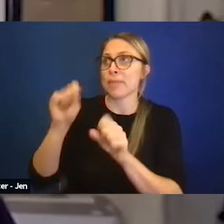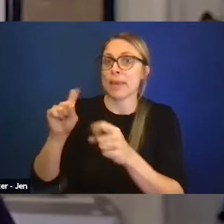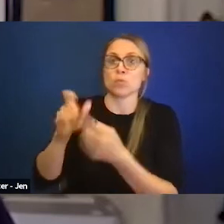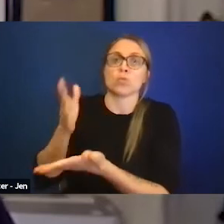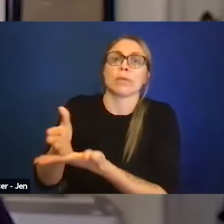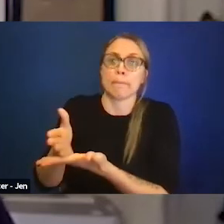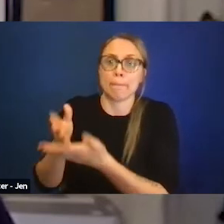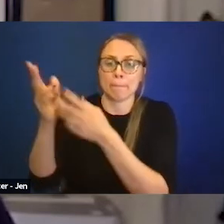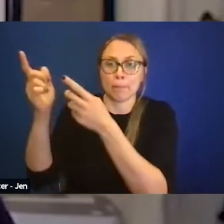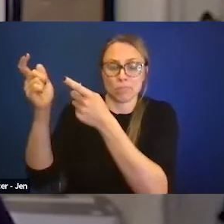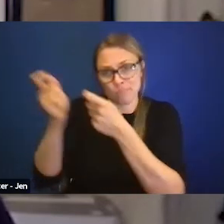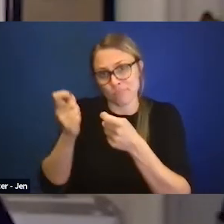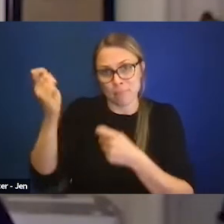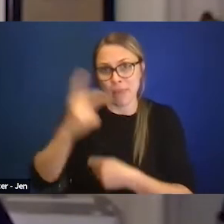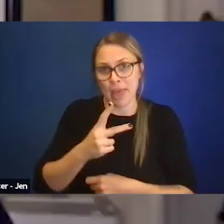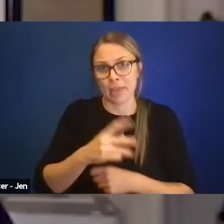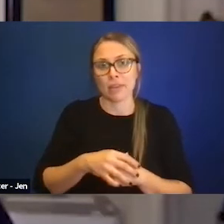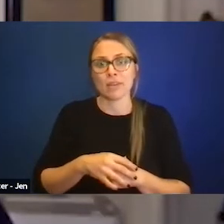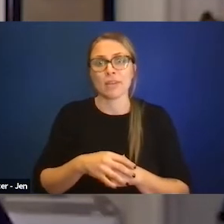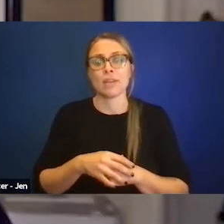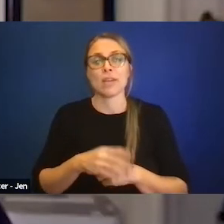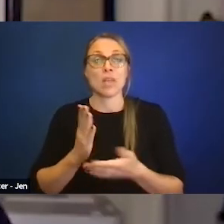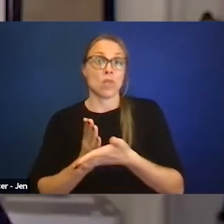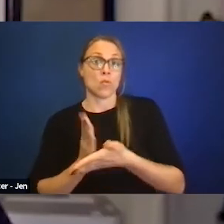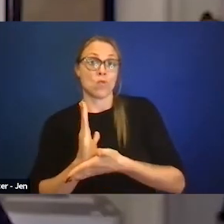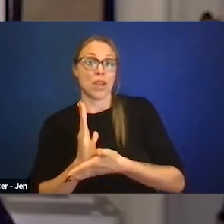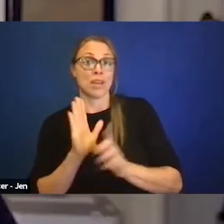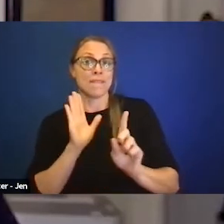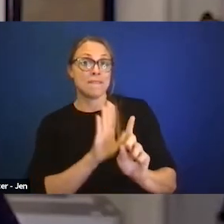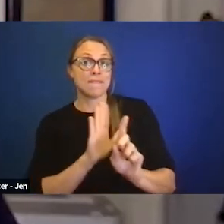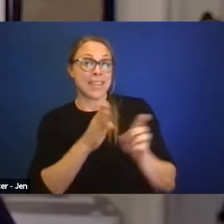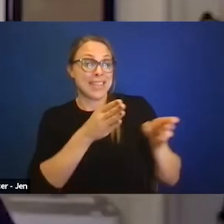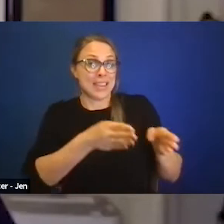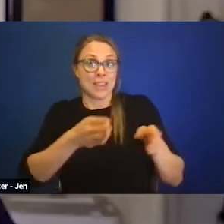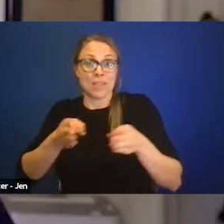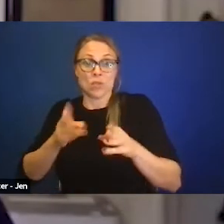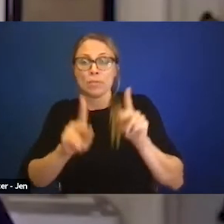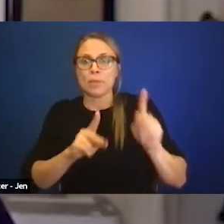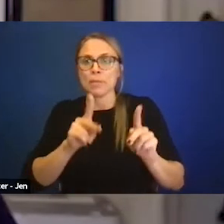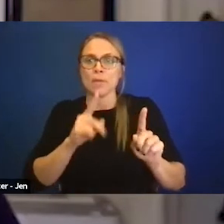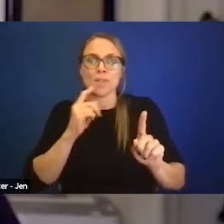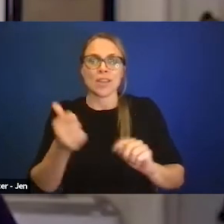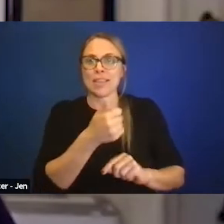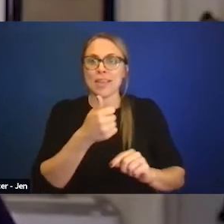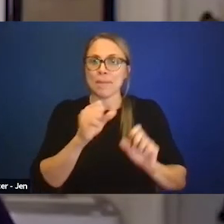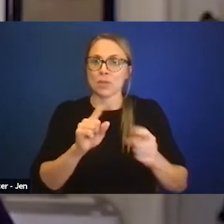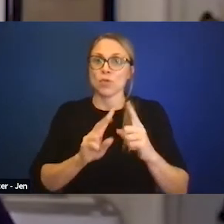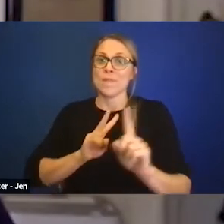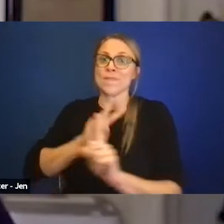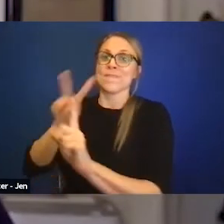where the right of individual people to file complaints is being challenged.